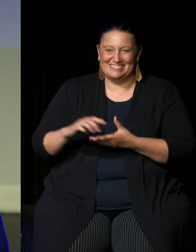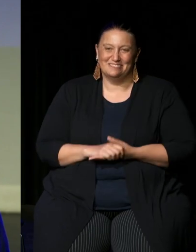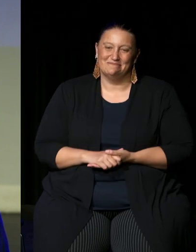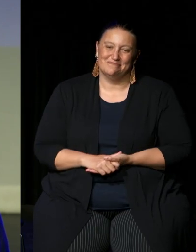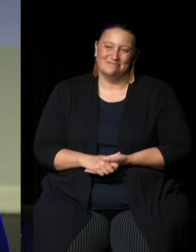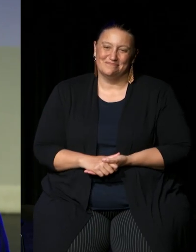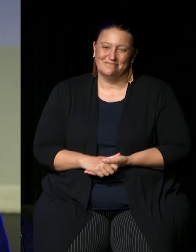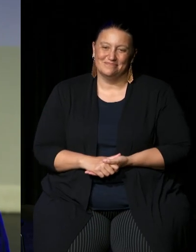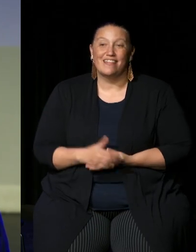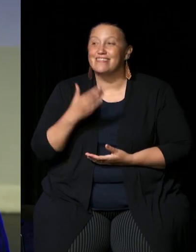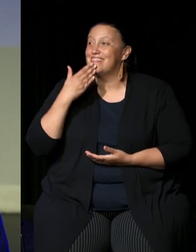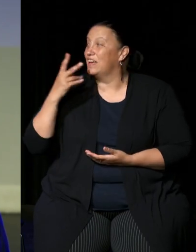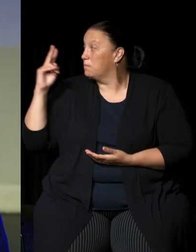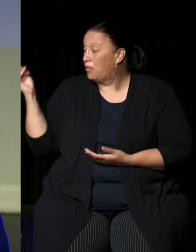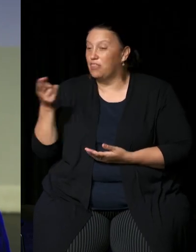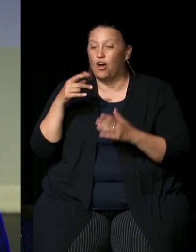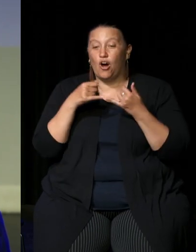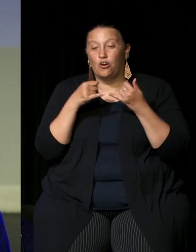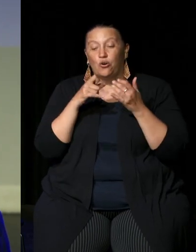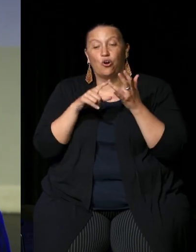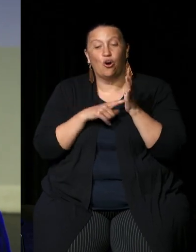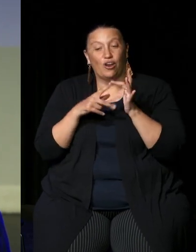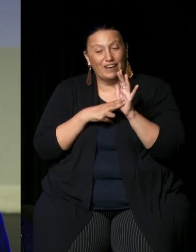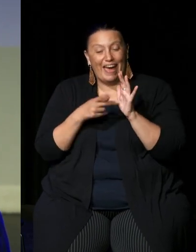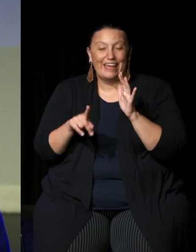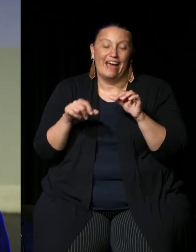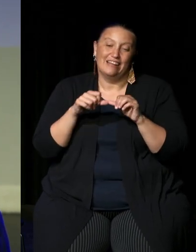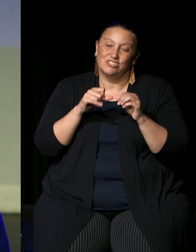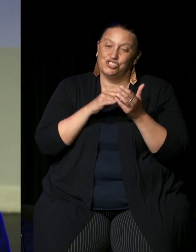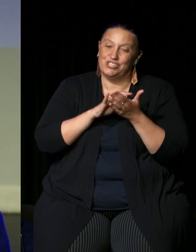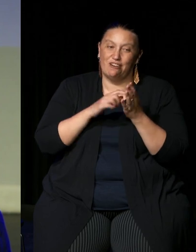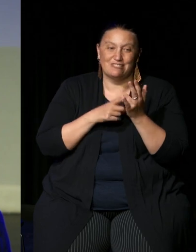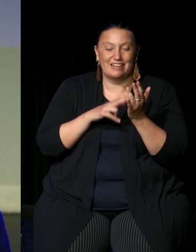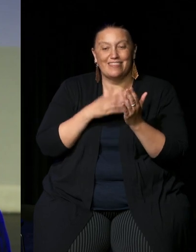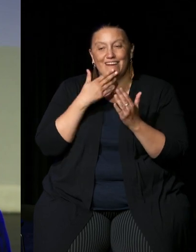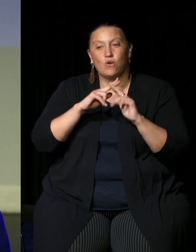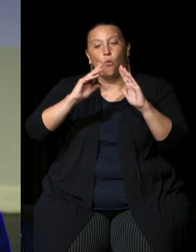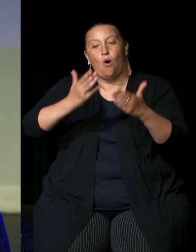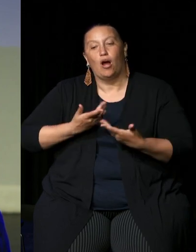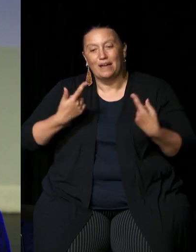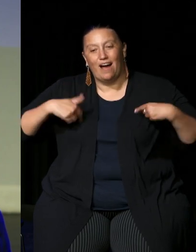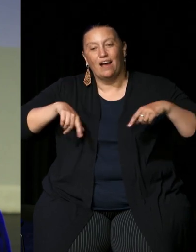um thank you both Uncle Colin Locke and Aunty Sharyn Halls for welcoming us because really